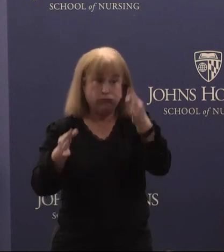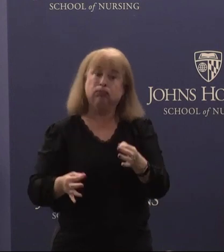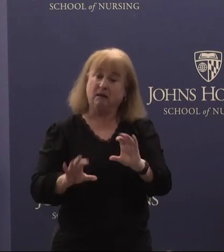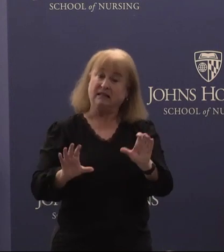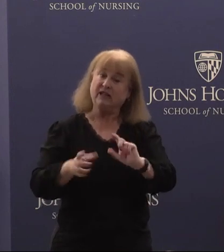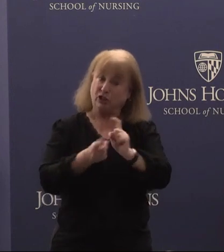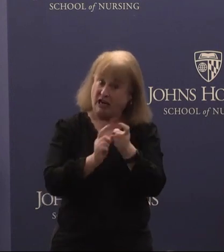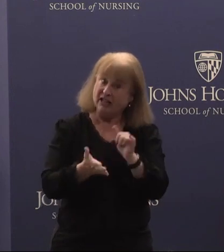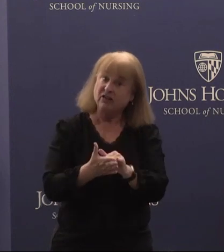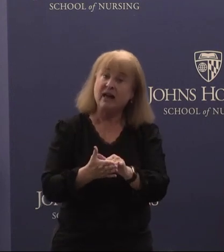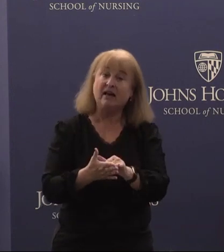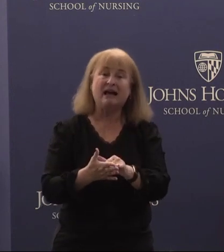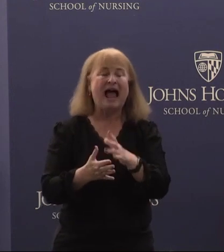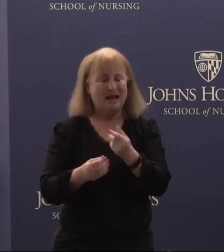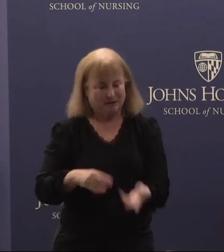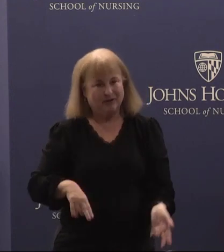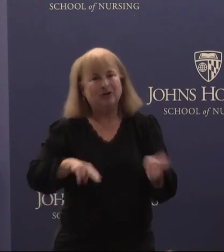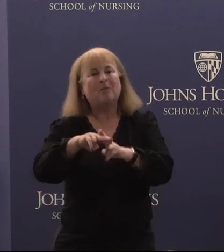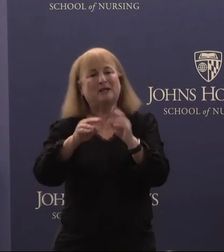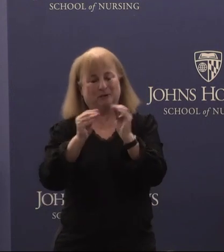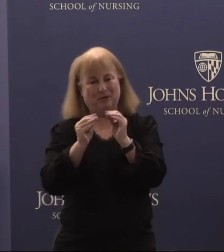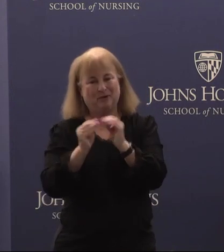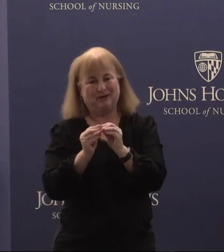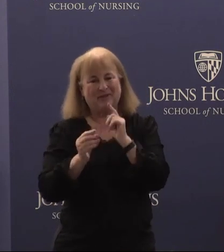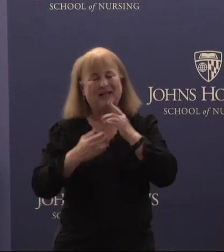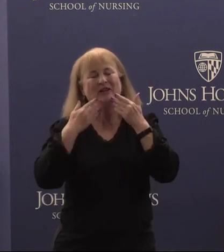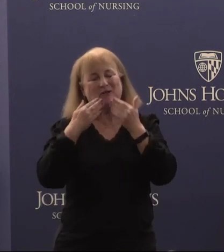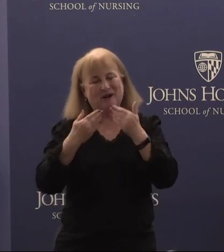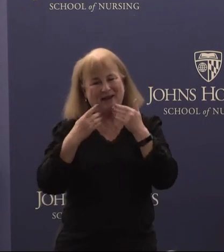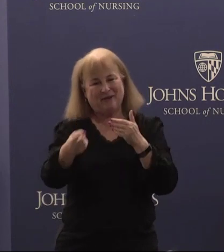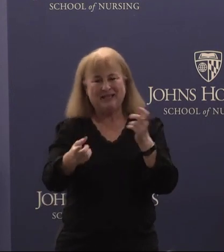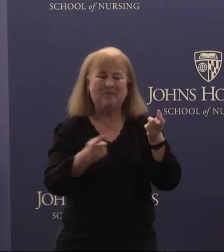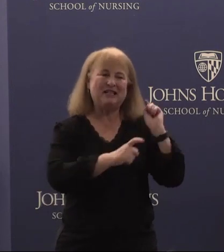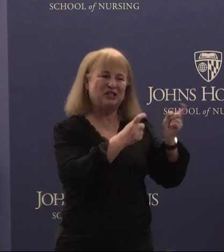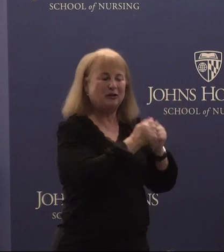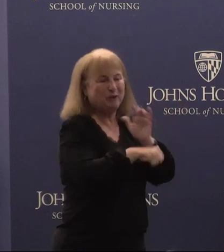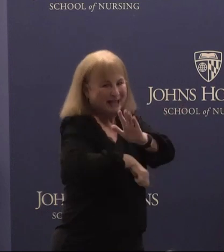that and so much more and I'm just so truly grateful he's been generous with his time and